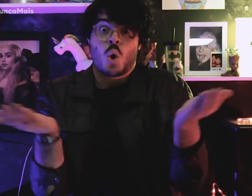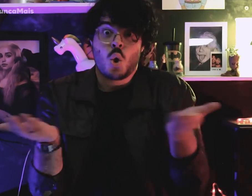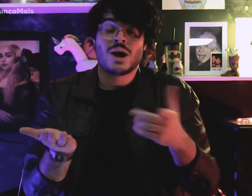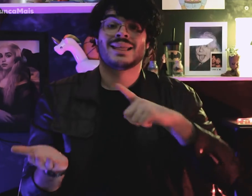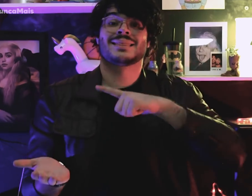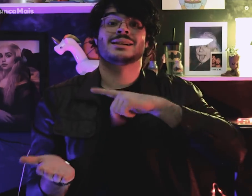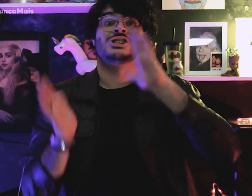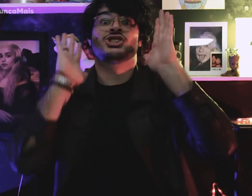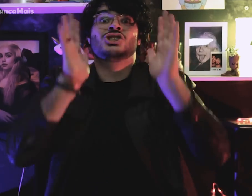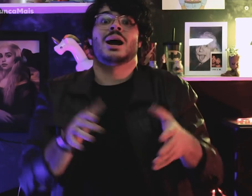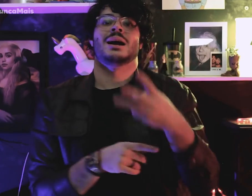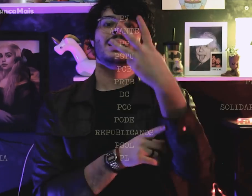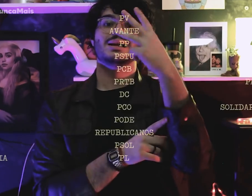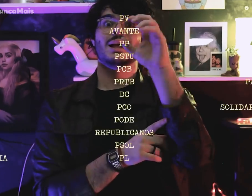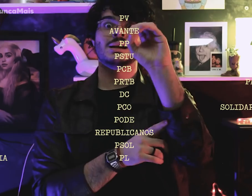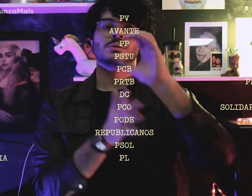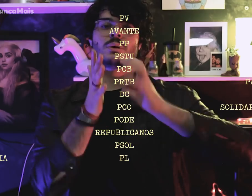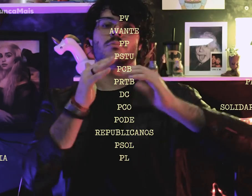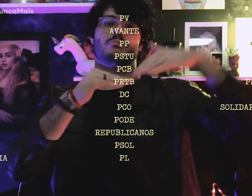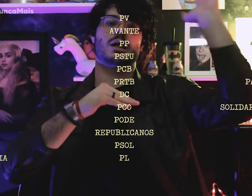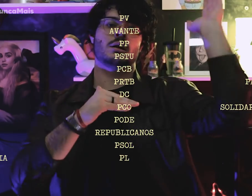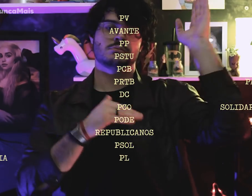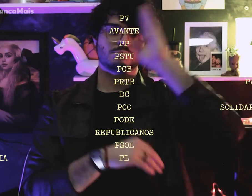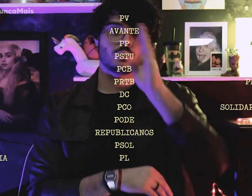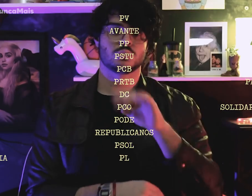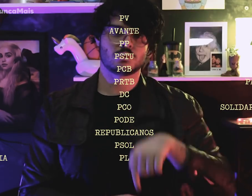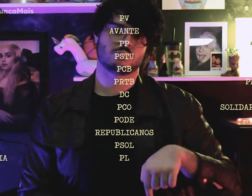Resultando em mais de 30 organizações no Brasil.